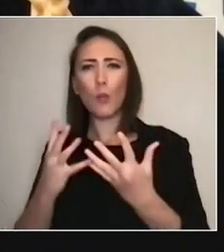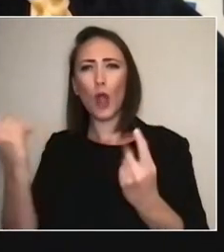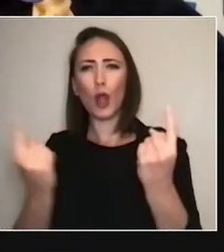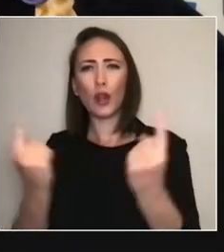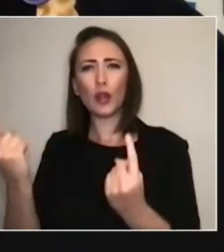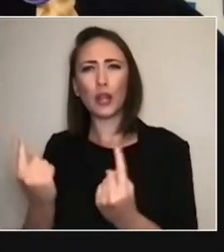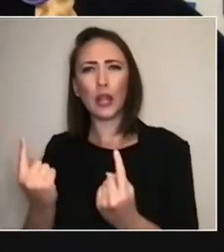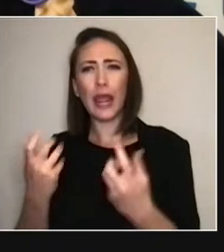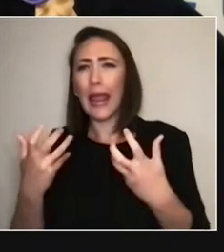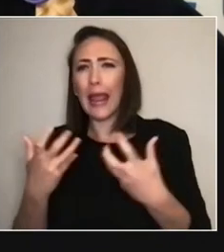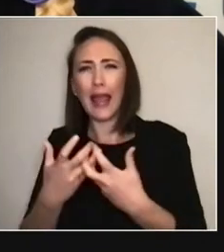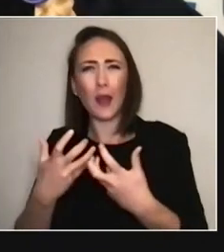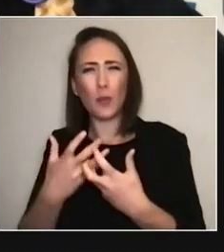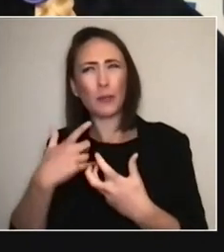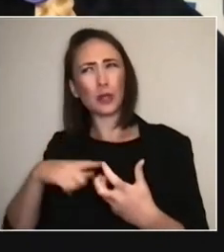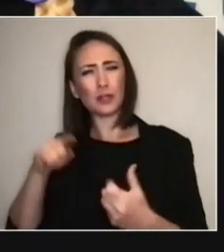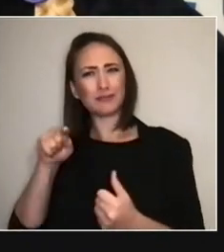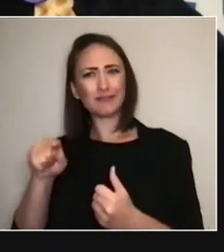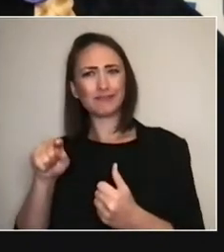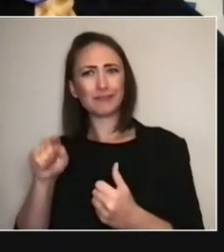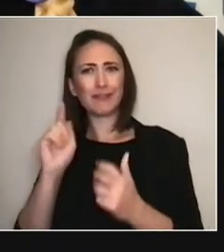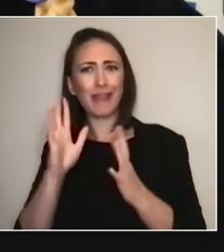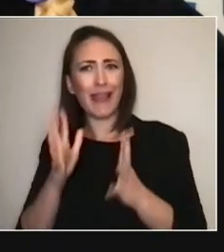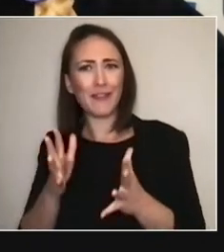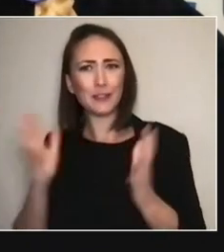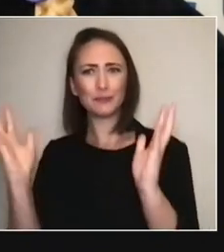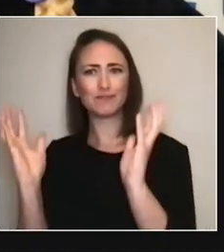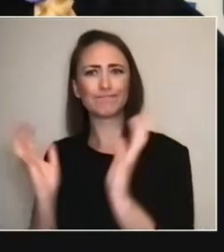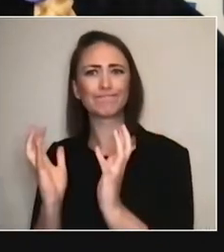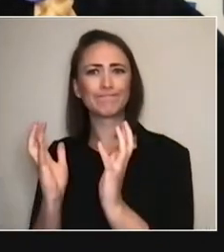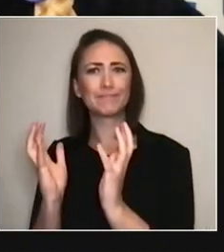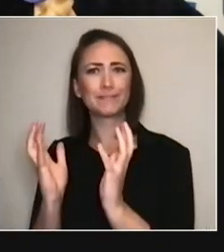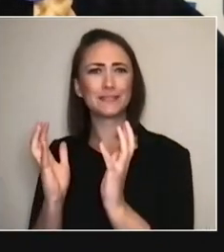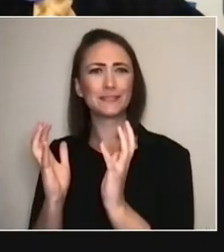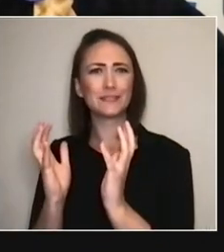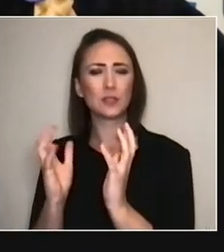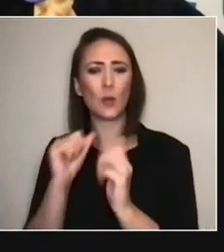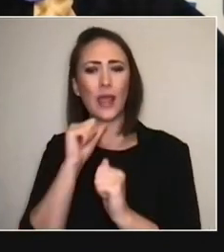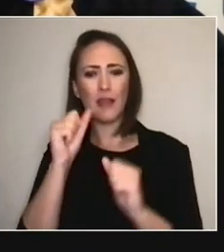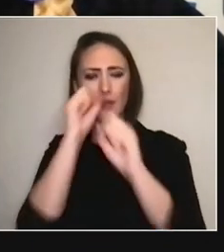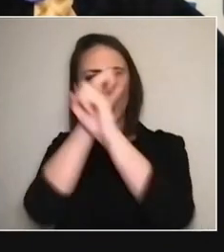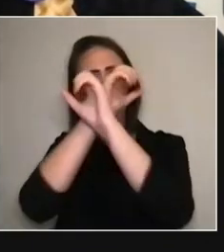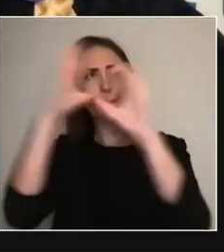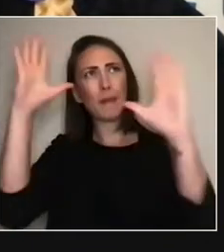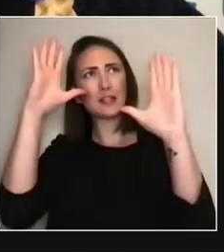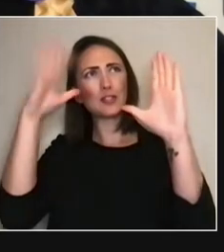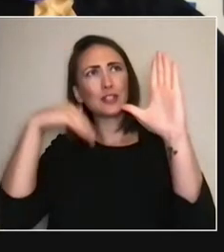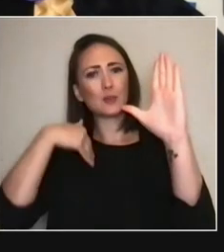So, that has a kind of— Imagining doing it here. Georgia might need people over Zoom